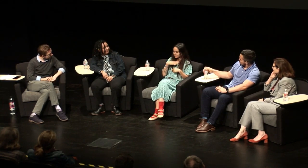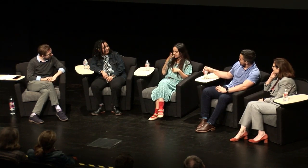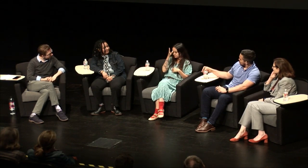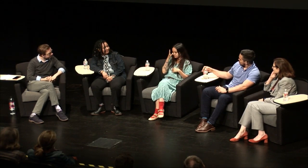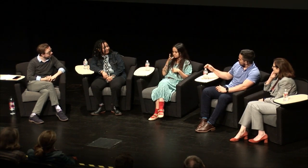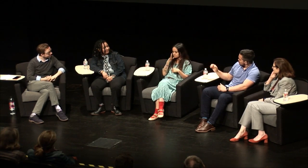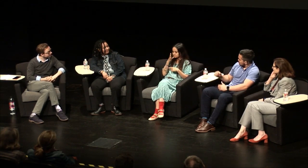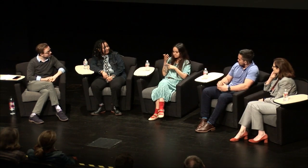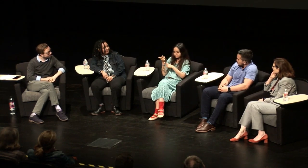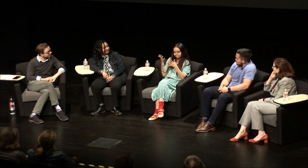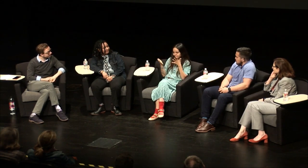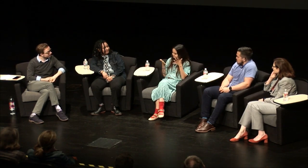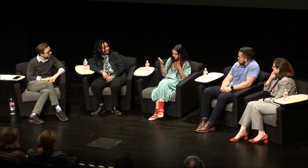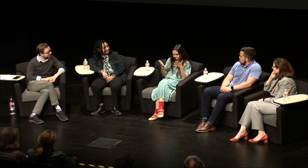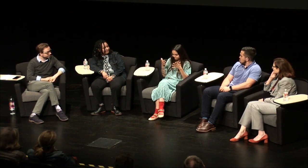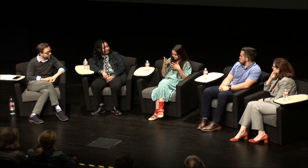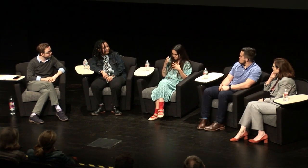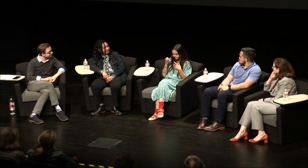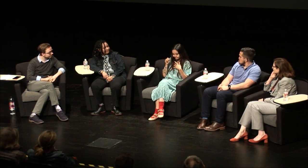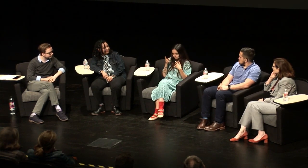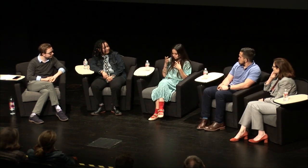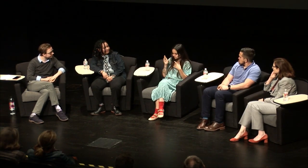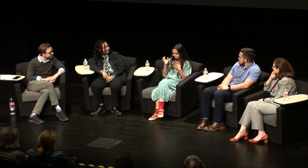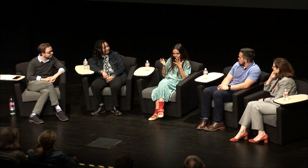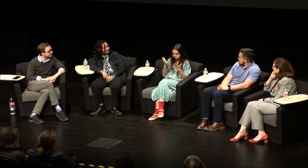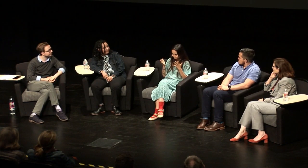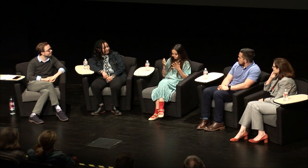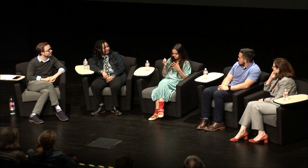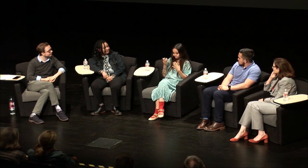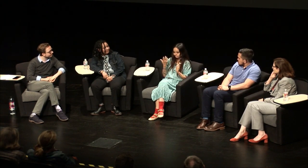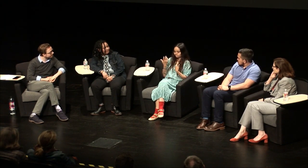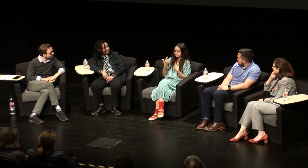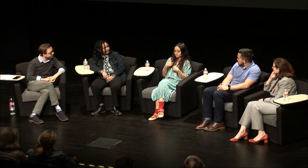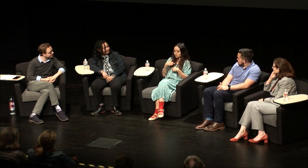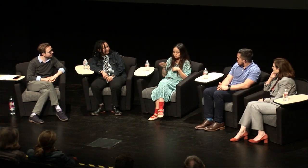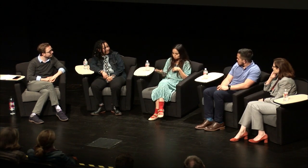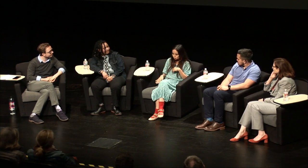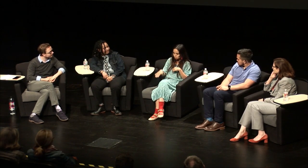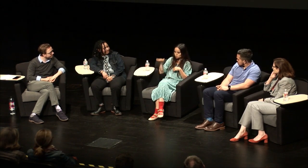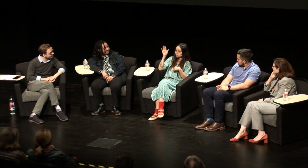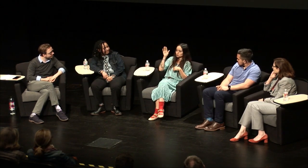my culture my parents you know they gesture with me and they use Mexican